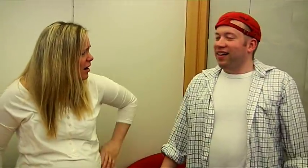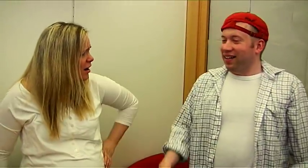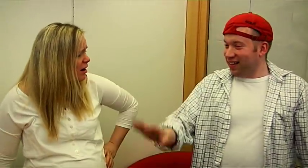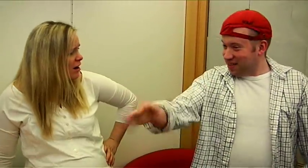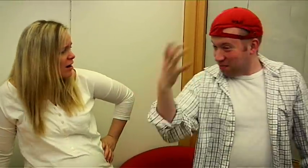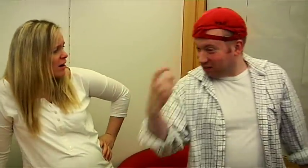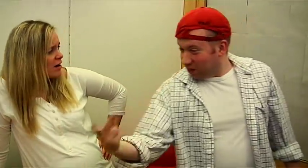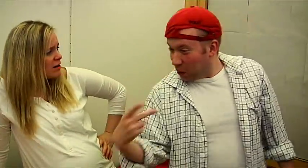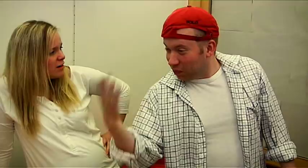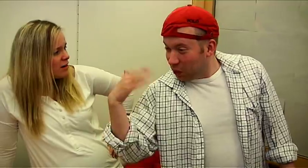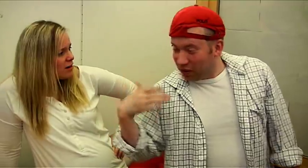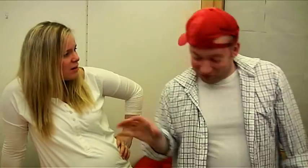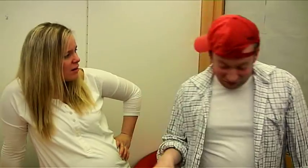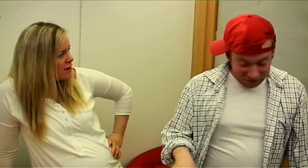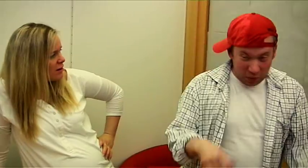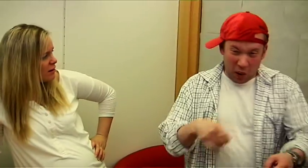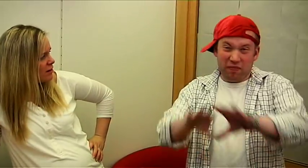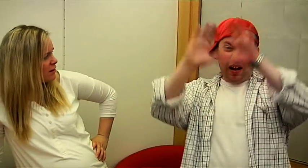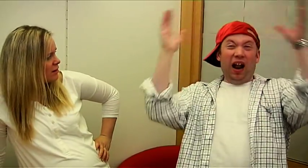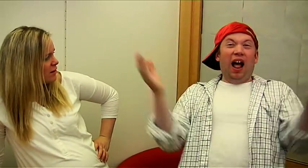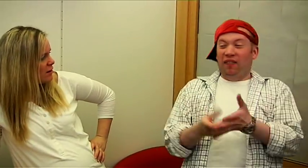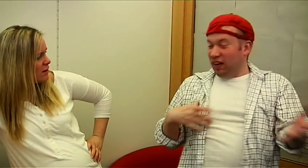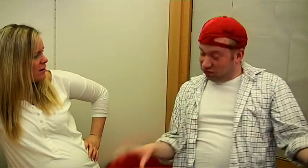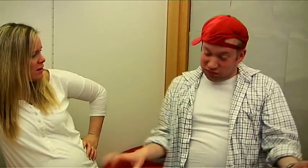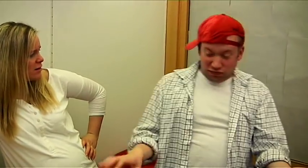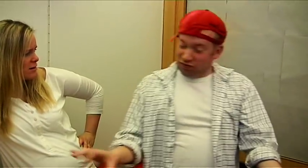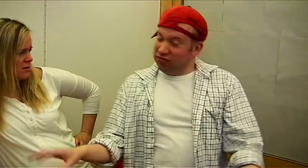Do you remember when we played basketball together against the world?